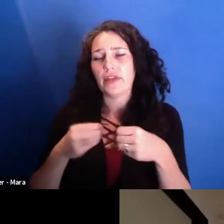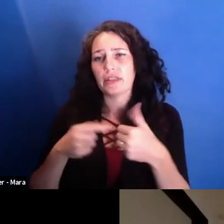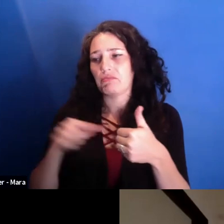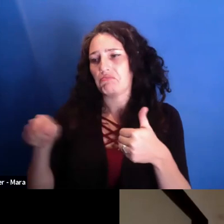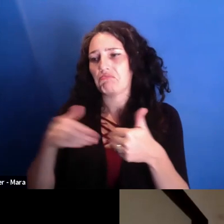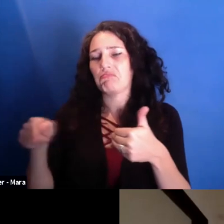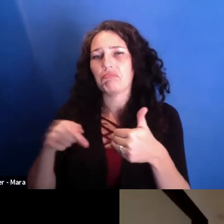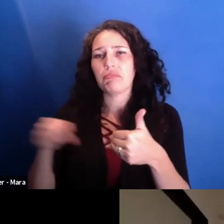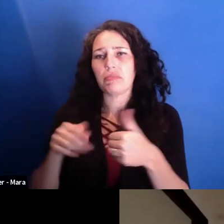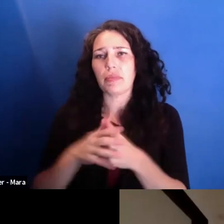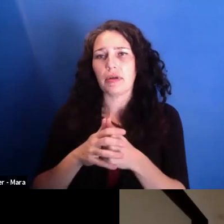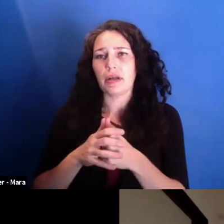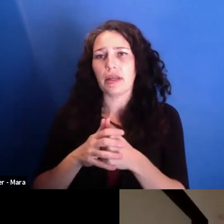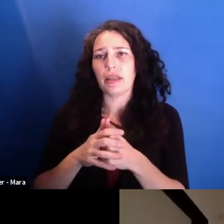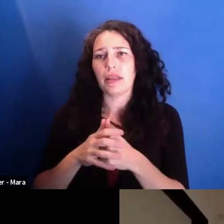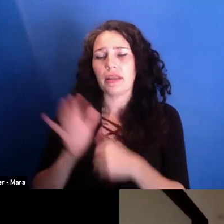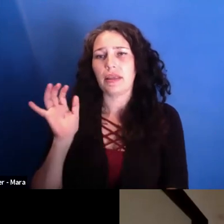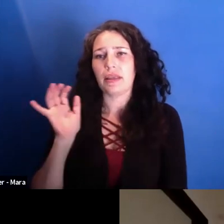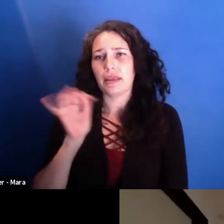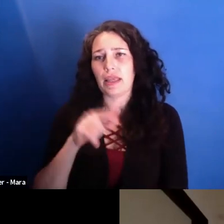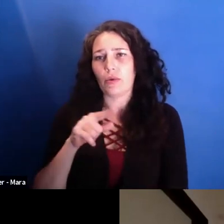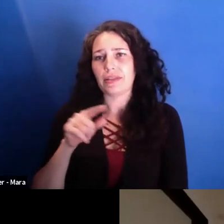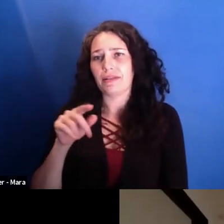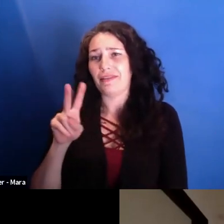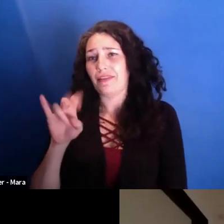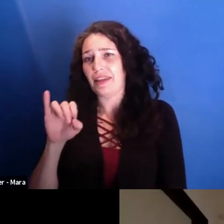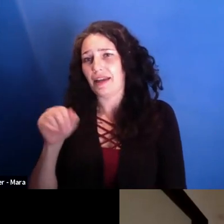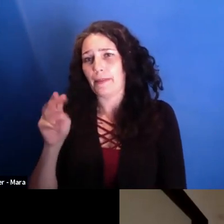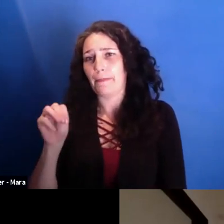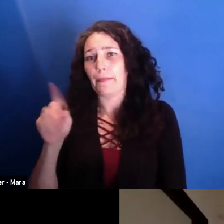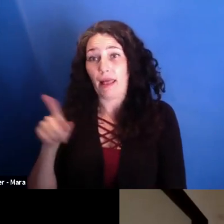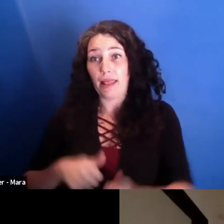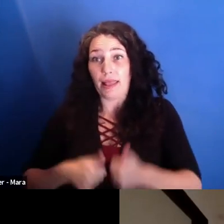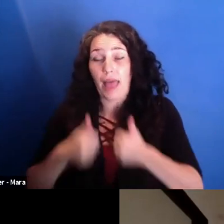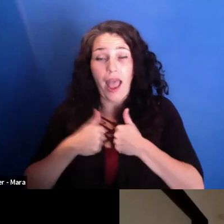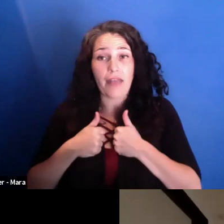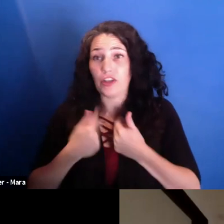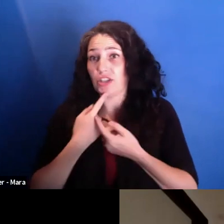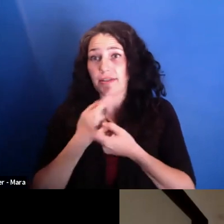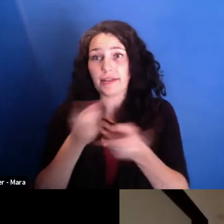And there was Mihai alive and telling him his story. He was just out of coma since two weeks.